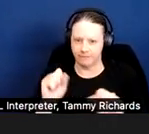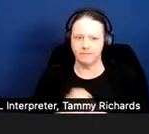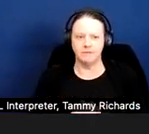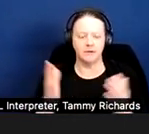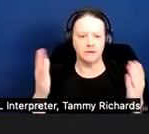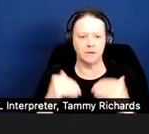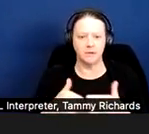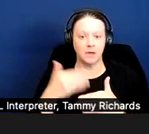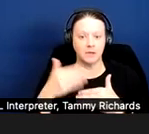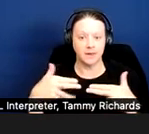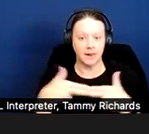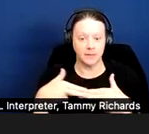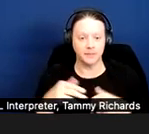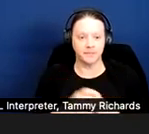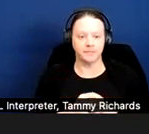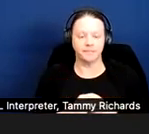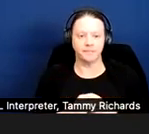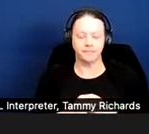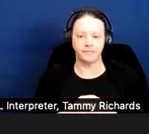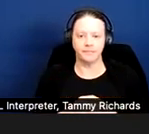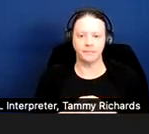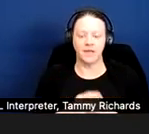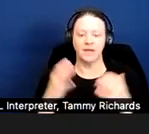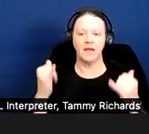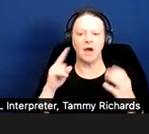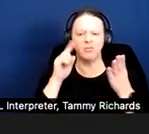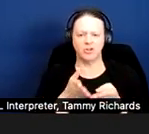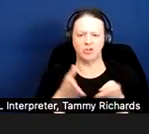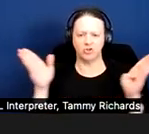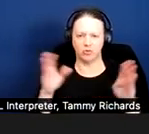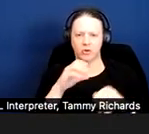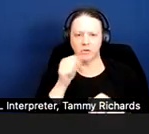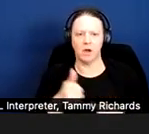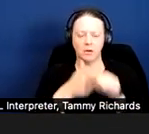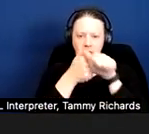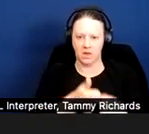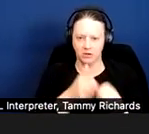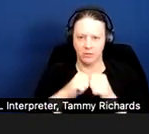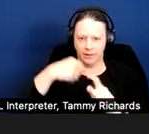Now moving on to just general non-compliance with lease terms.